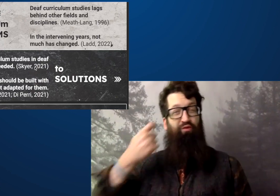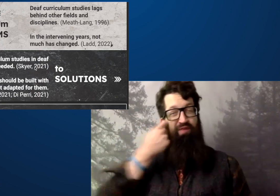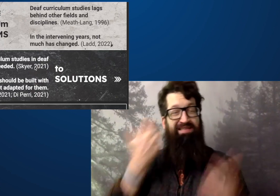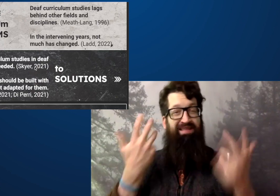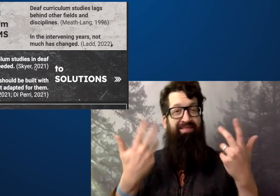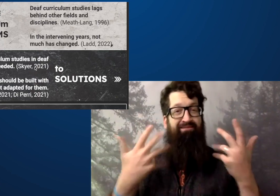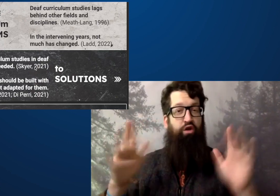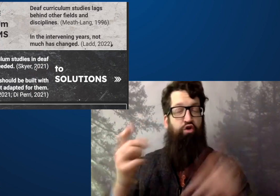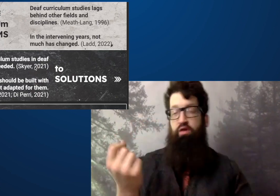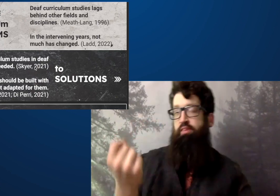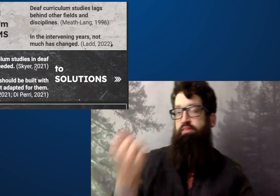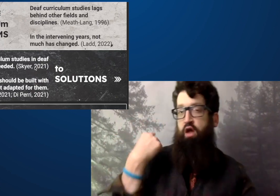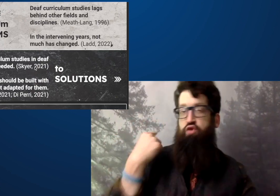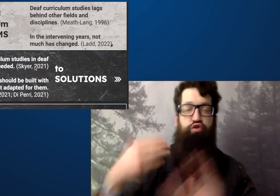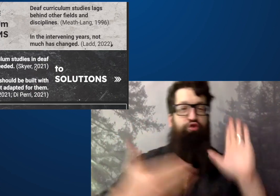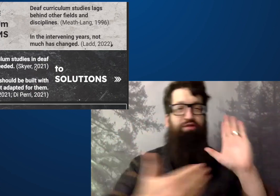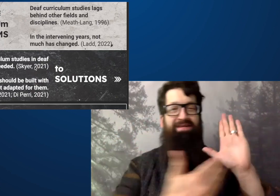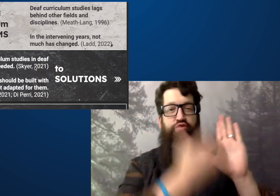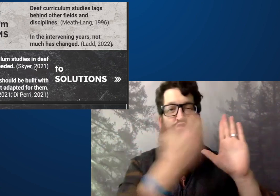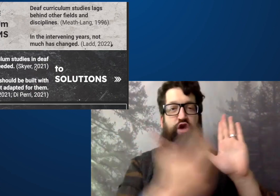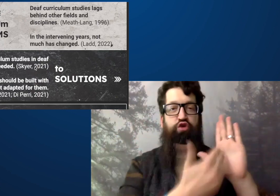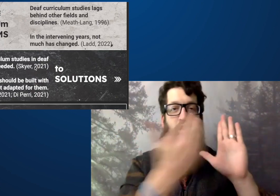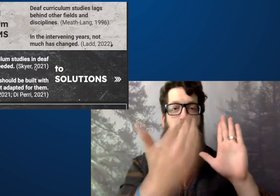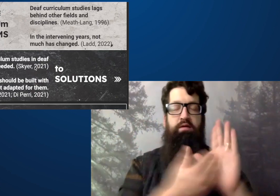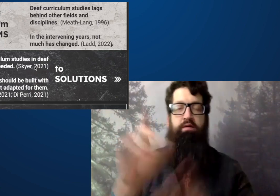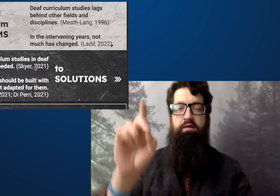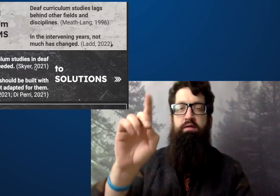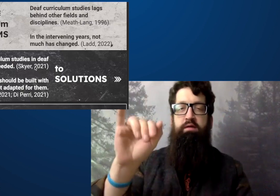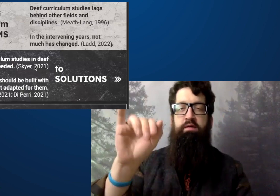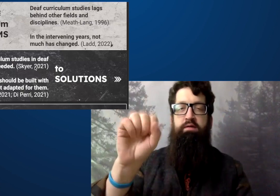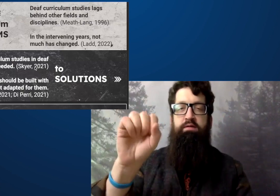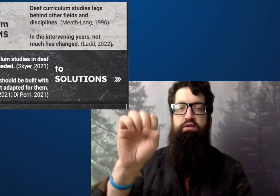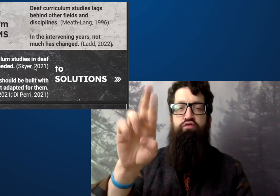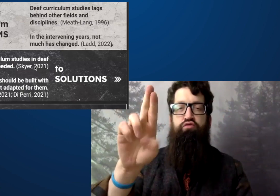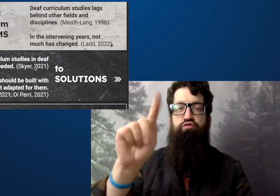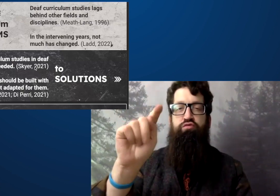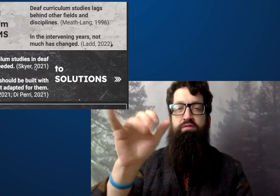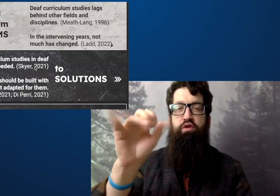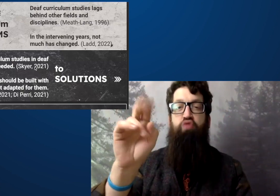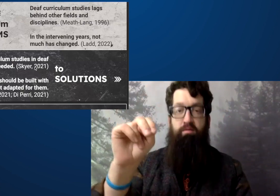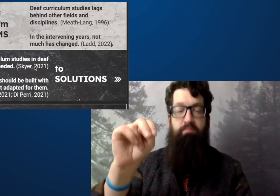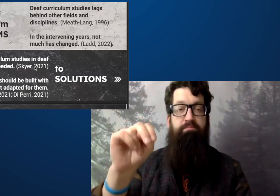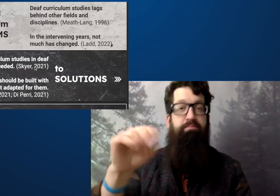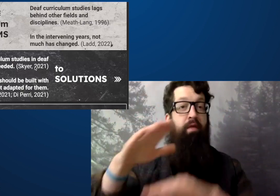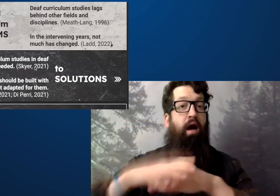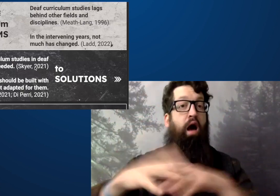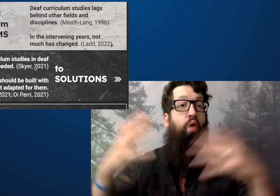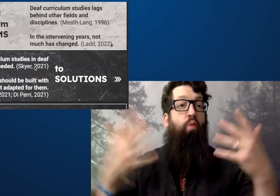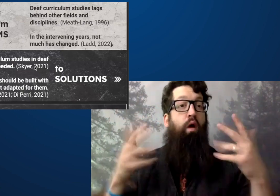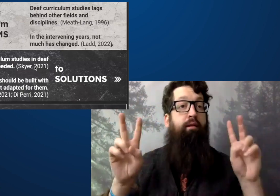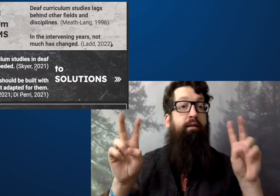This is an example of mine that I referred to as a direct.